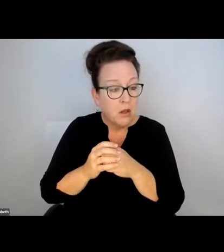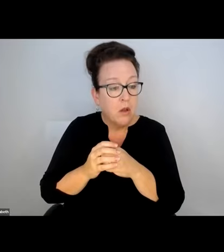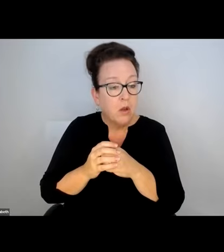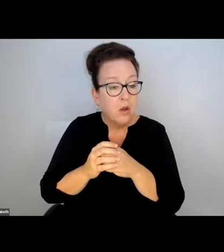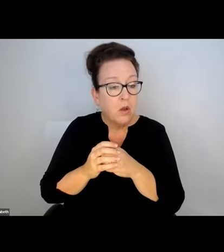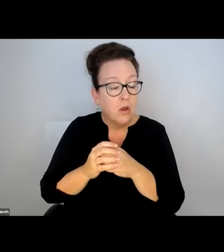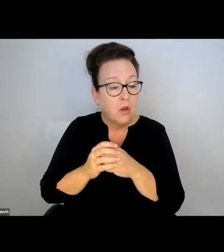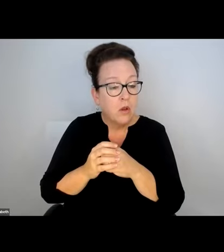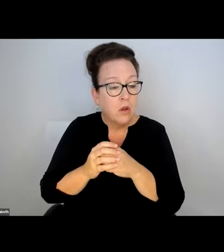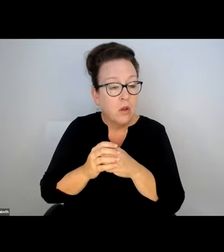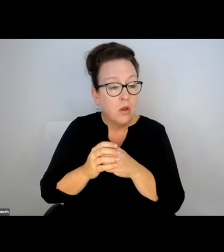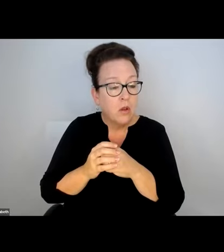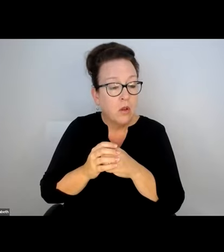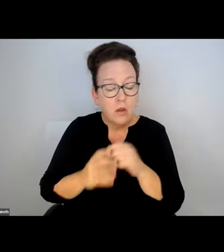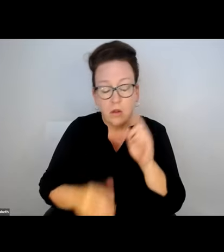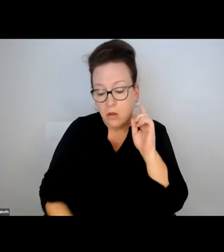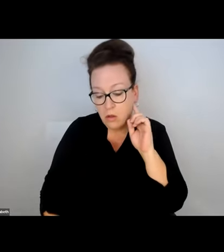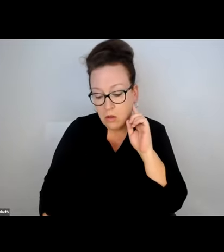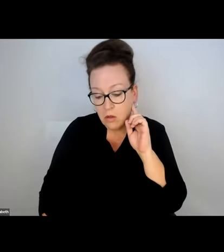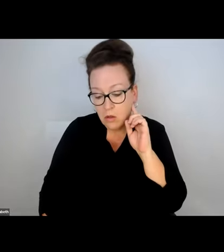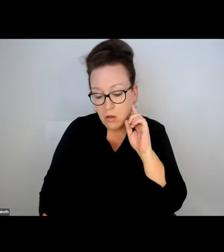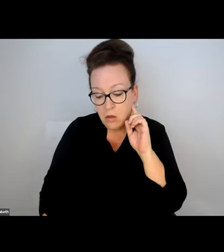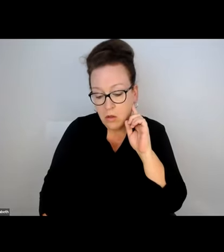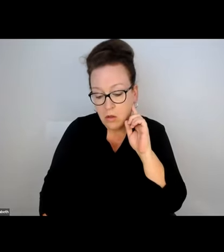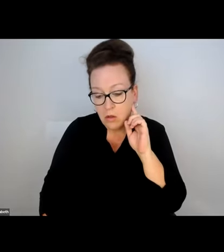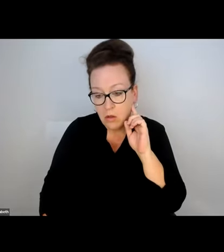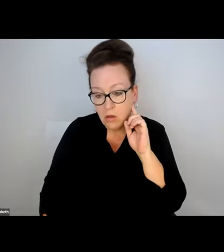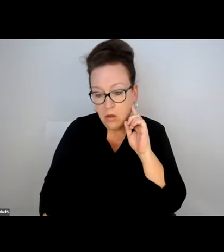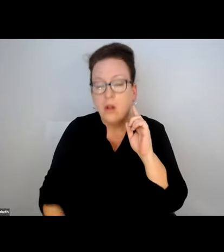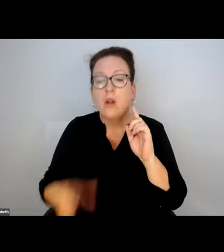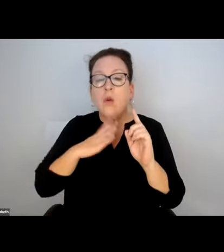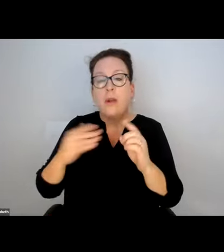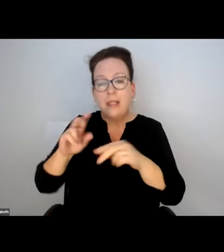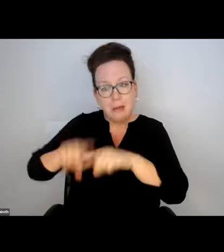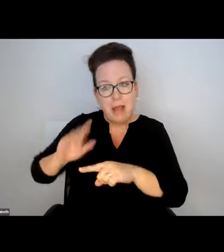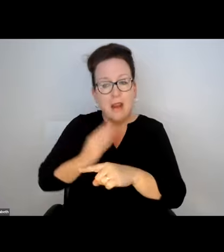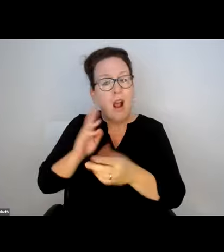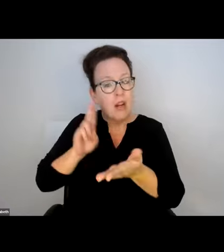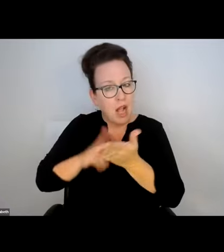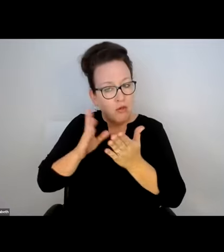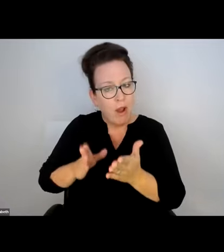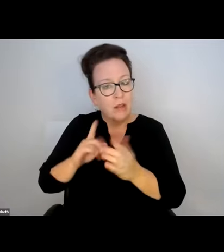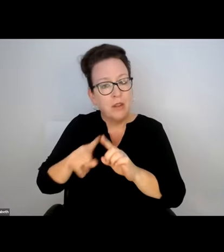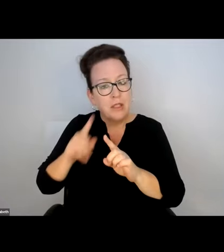ATTENTION AND IT IS OUR RESPONSIBILITY, BUS ROUTES ON THE SILVER LINE, WE'LL GET OUT THERE. WE HAVE CONTRACTORS AND